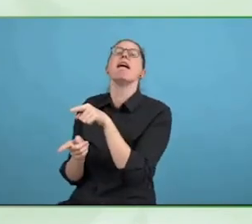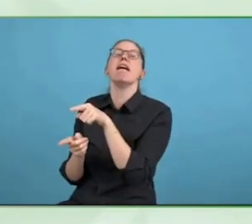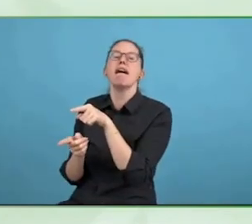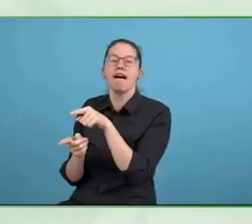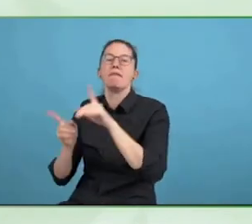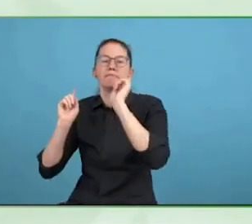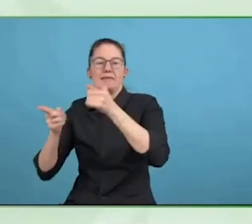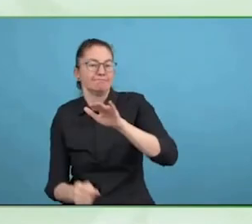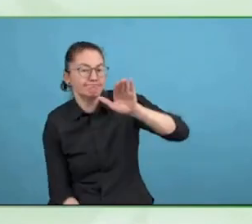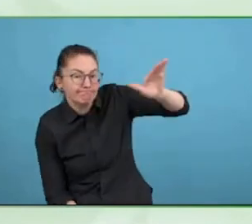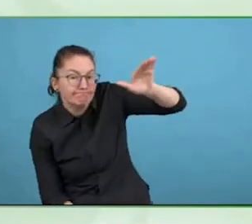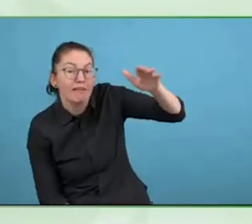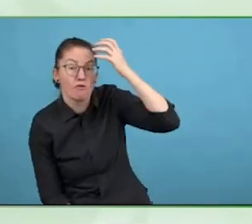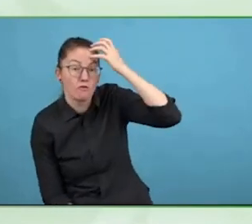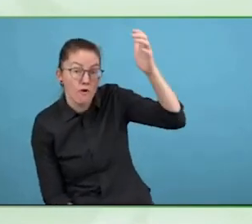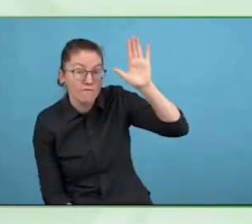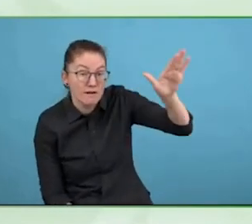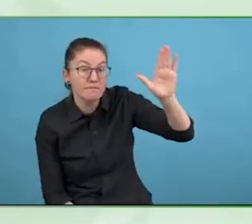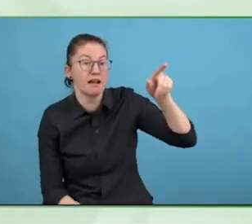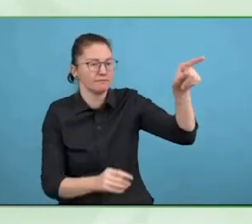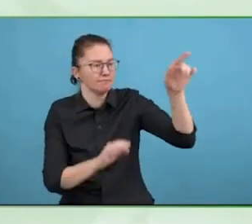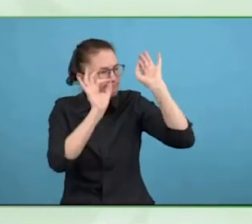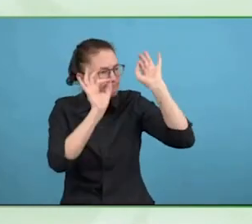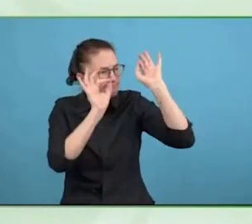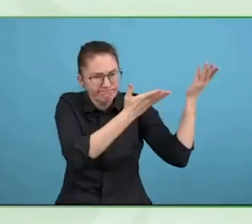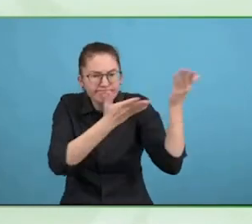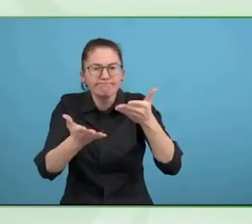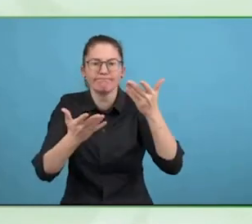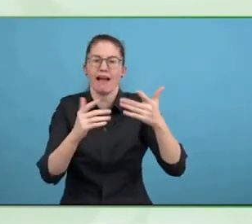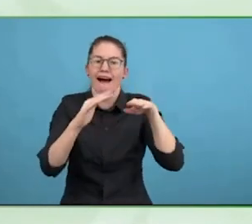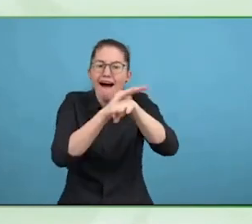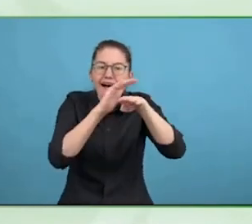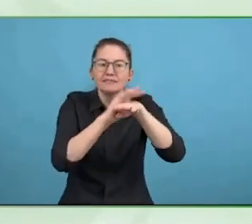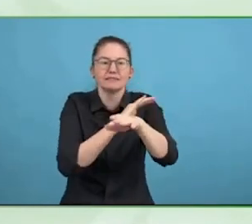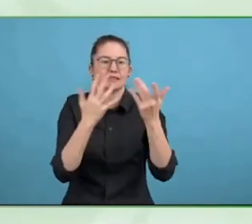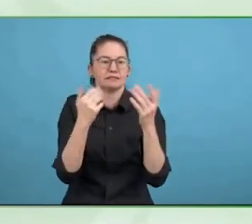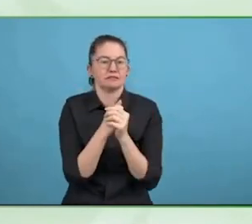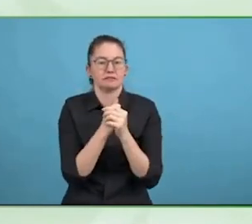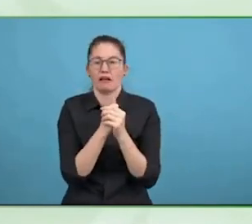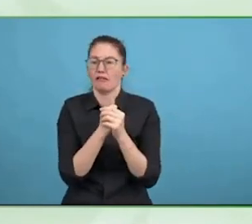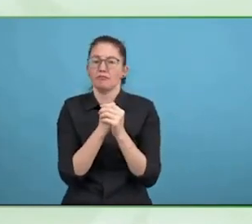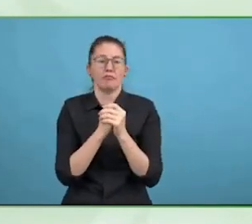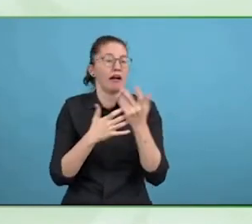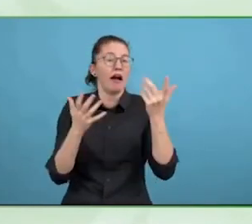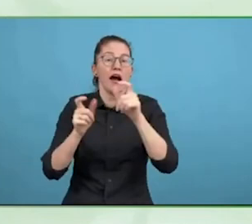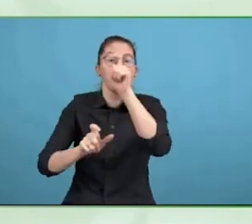A lot of the focus of my work is on implementing human rights.